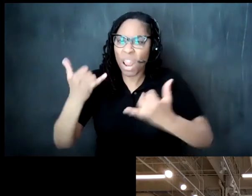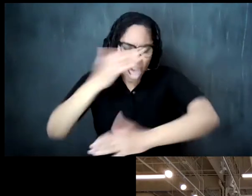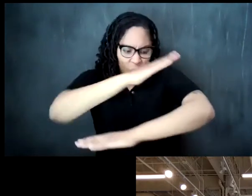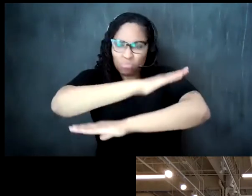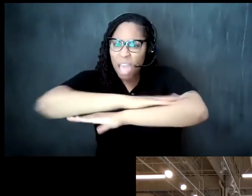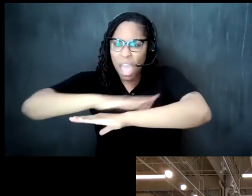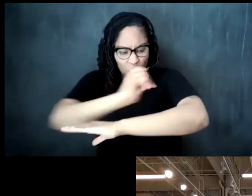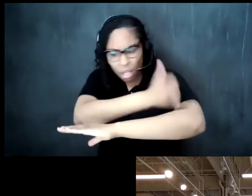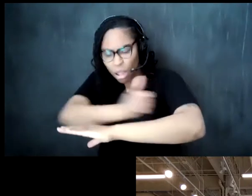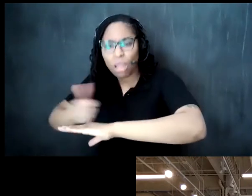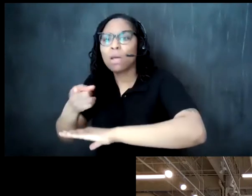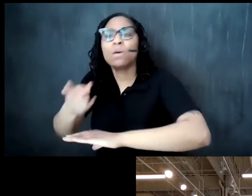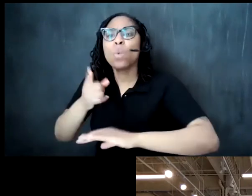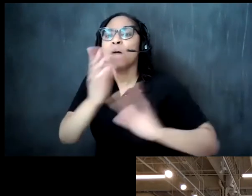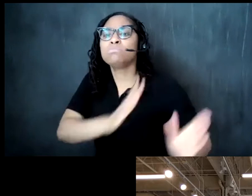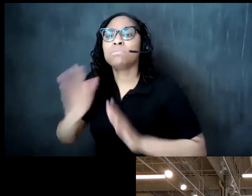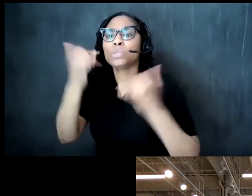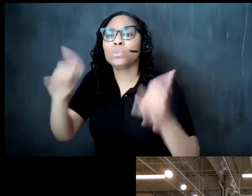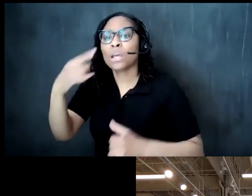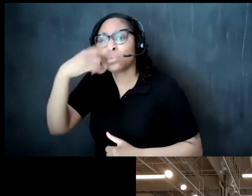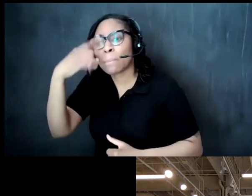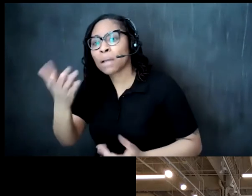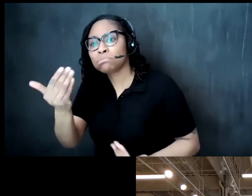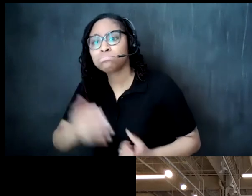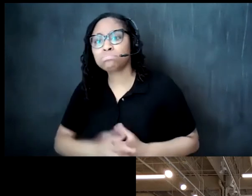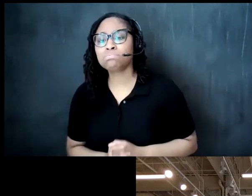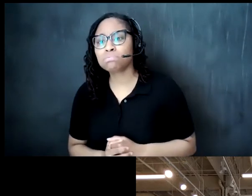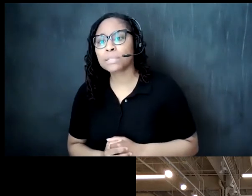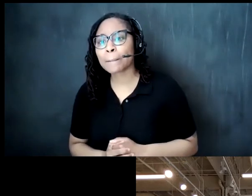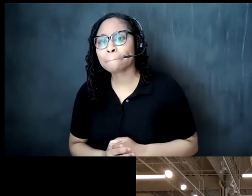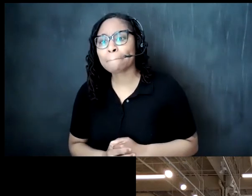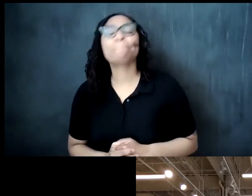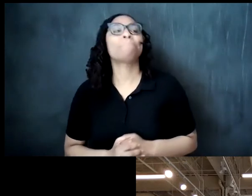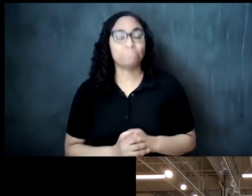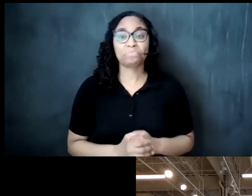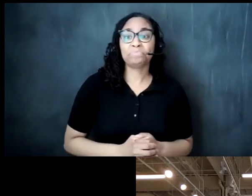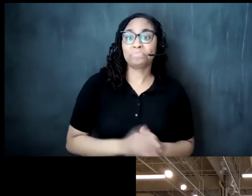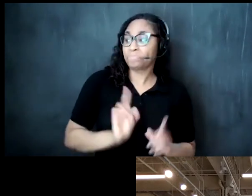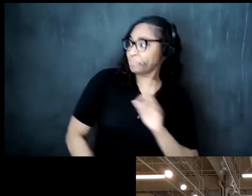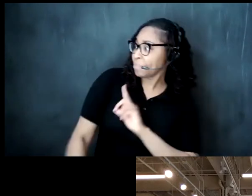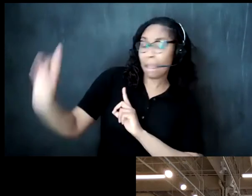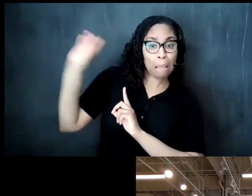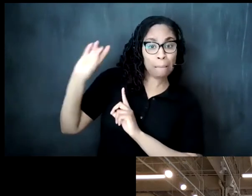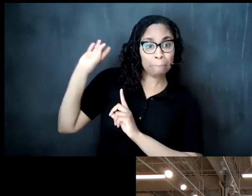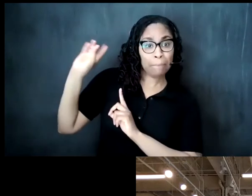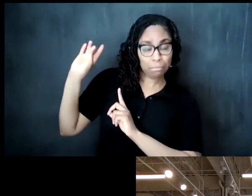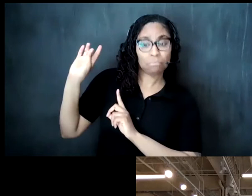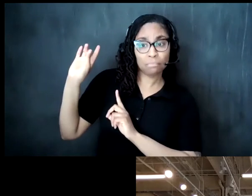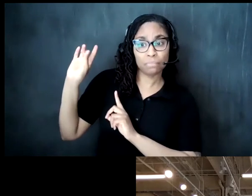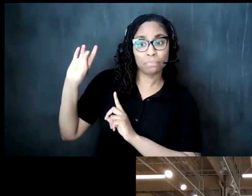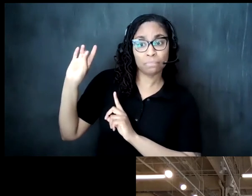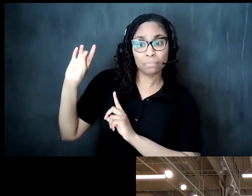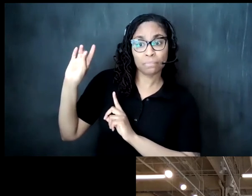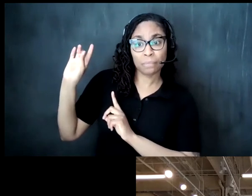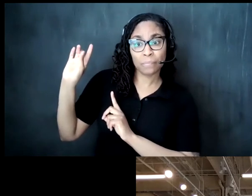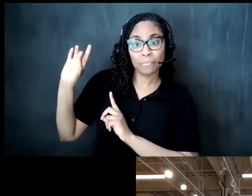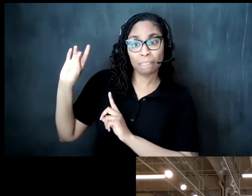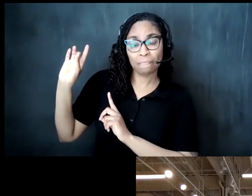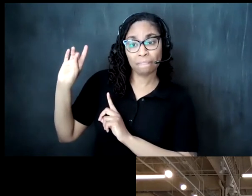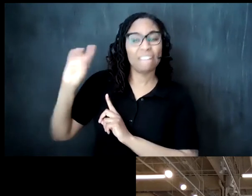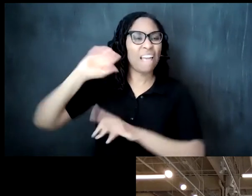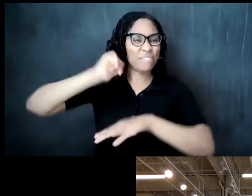what you prepare for today behind me i have uh different types of cds uh setups i have um